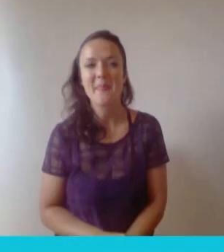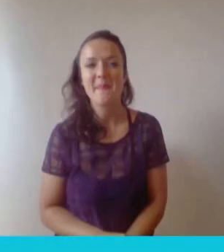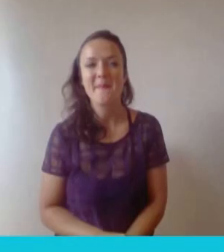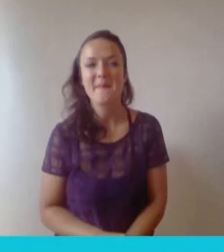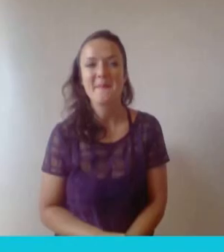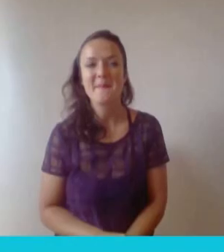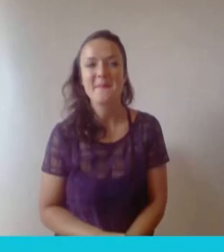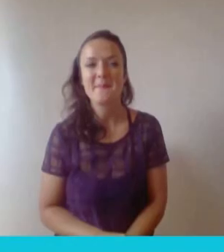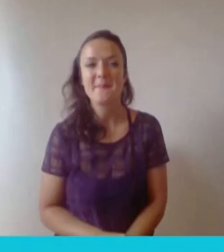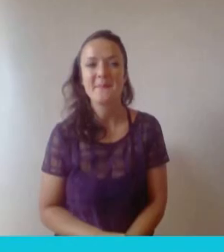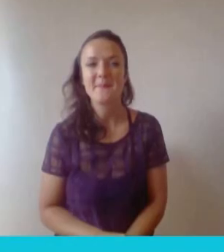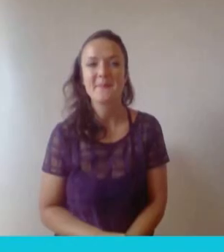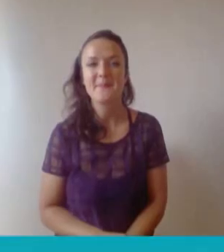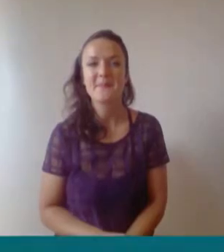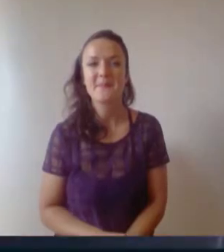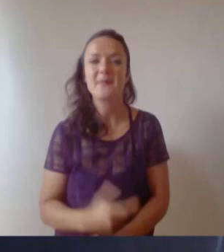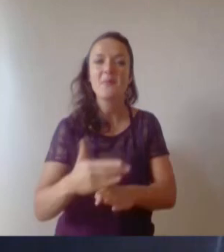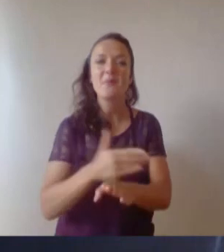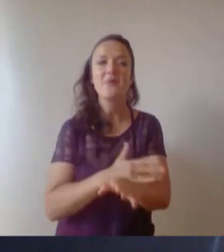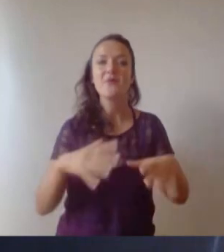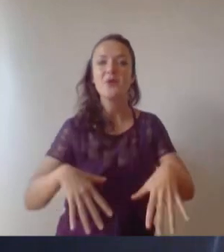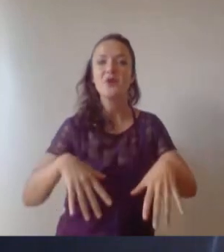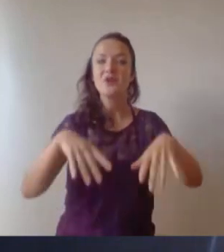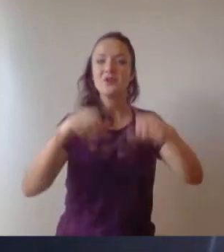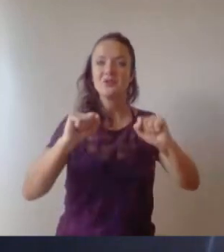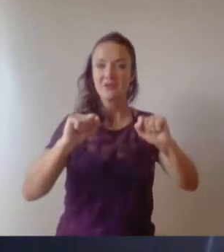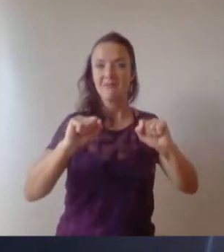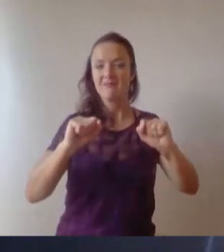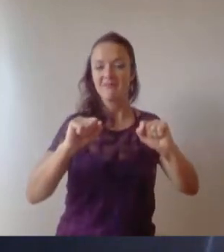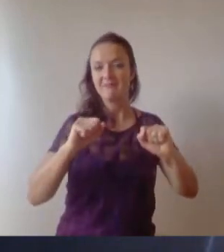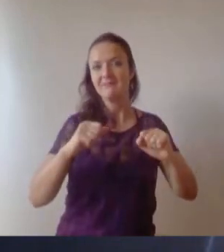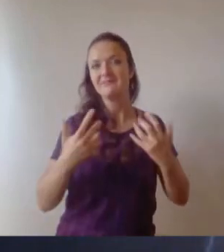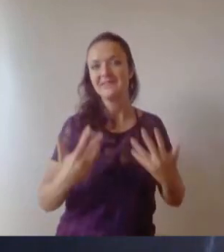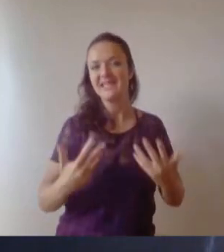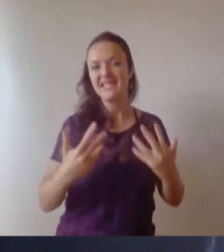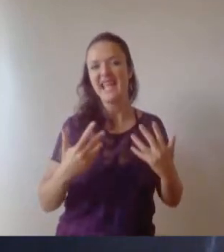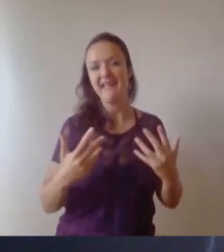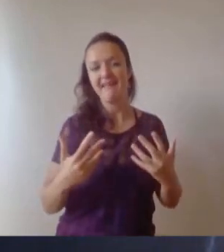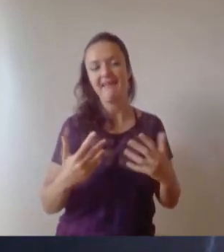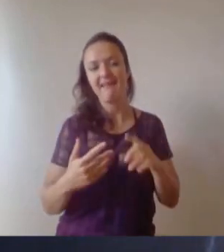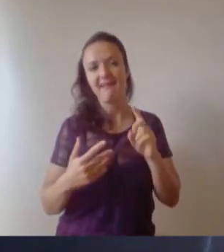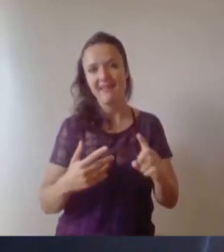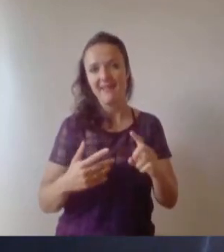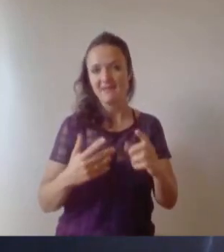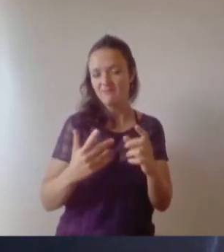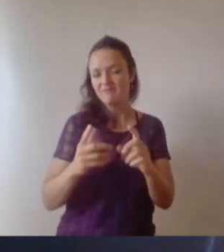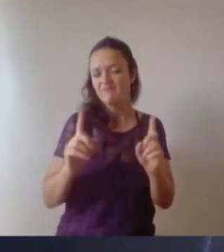Before we get started with the proceedings, a few brief housekeeping notes and what to expect over the next hour.